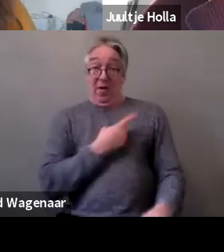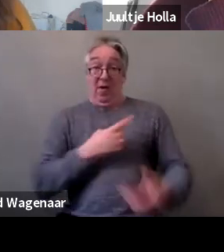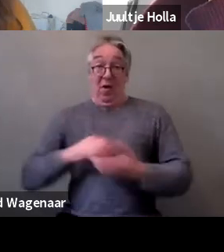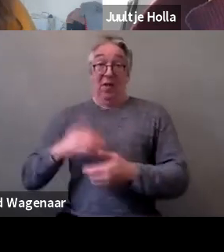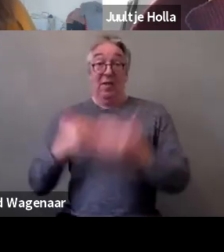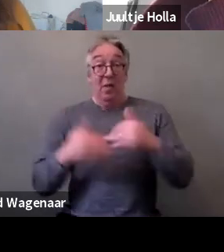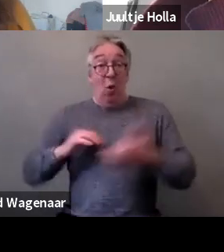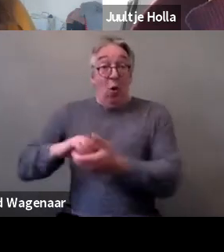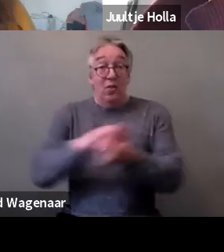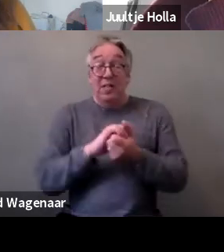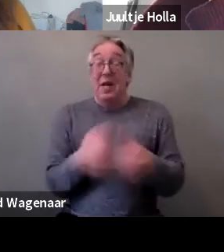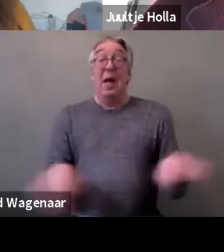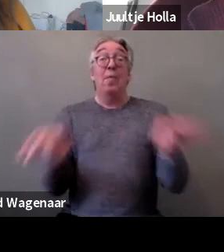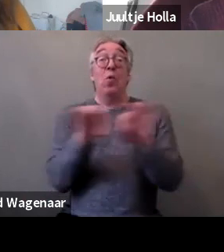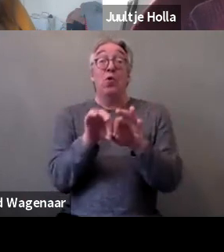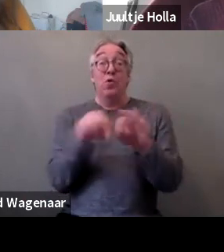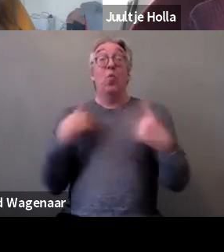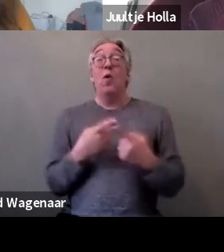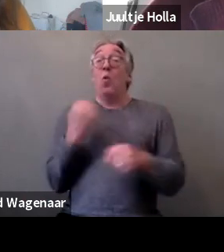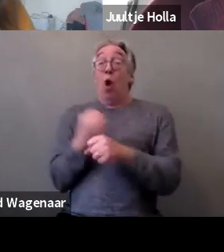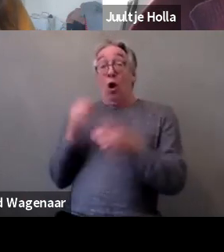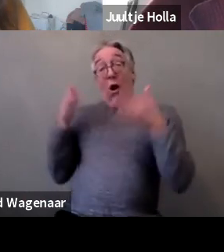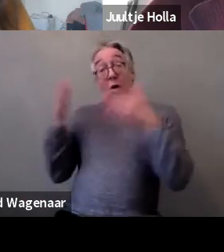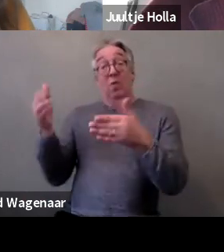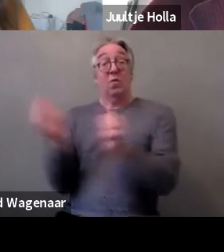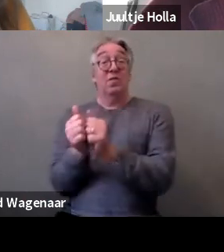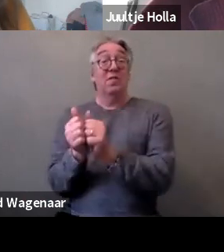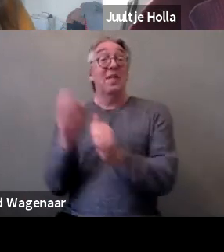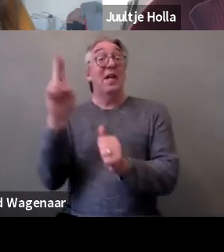of the Gender Equality Strategy that was presented by the commission,